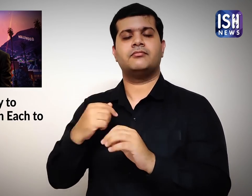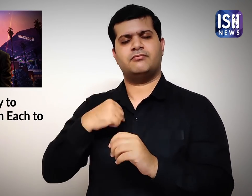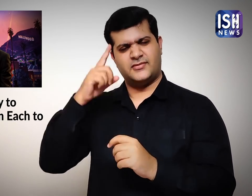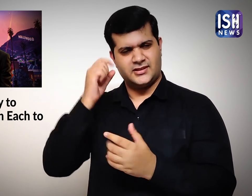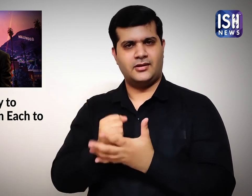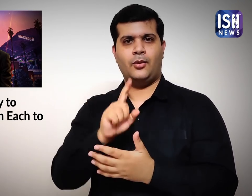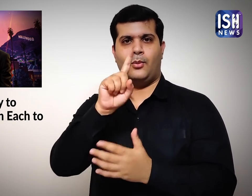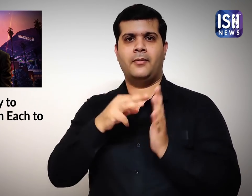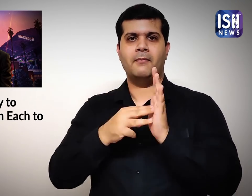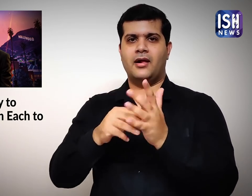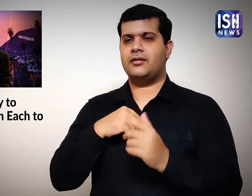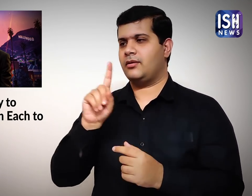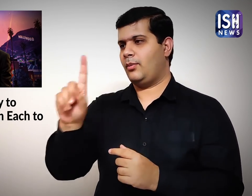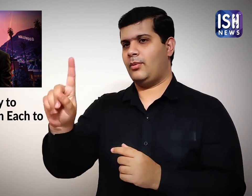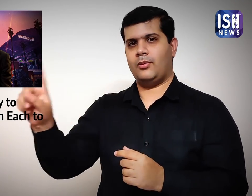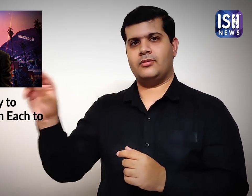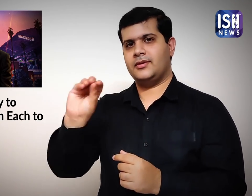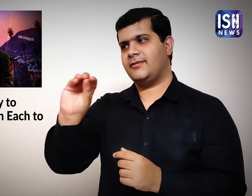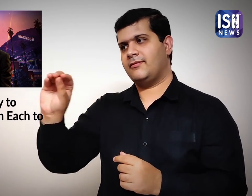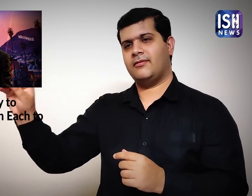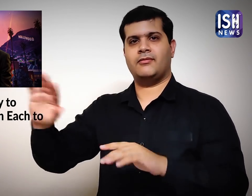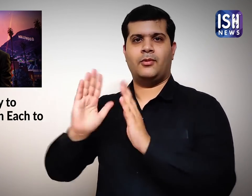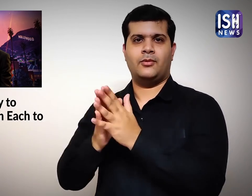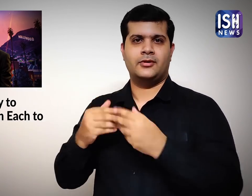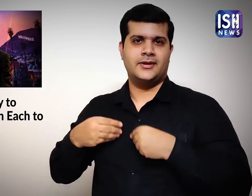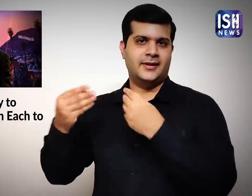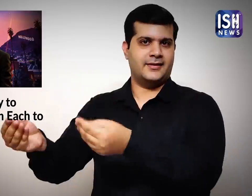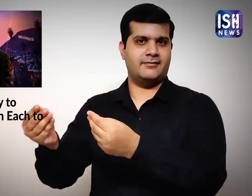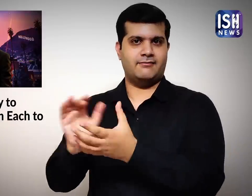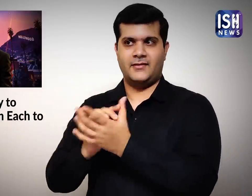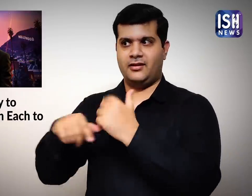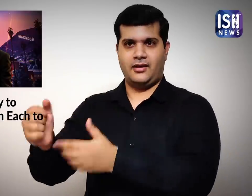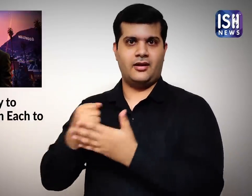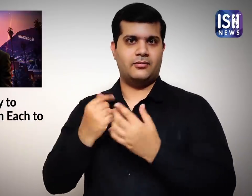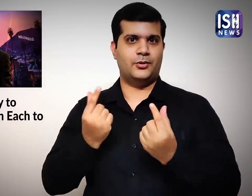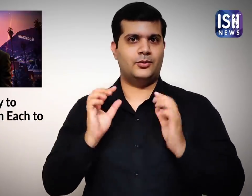This is why I decided to give them $1 million each.